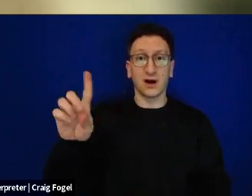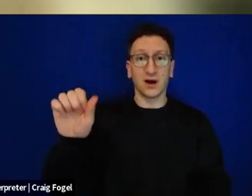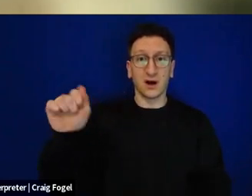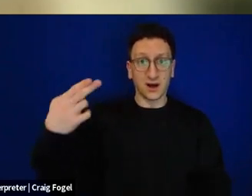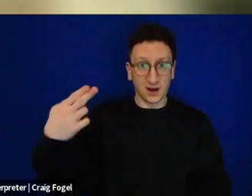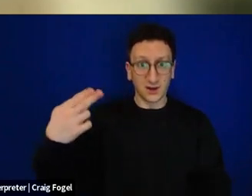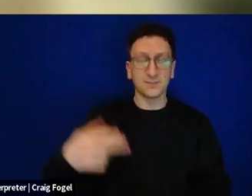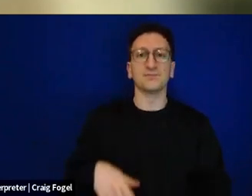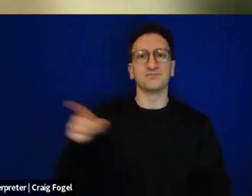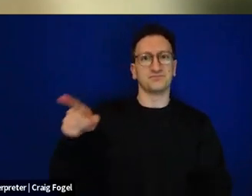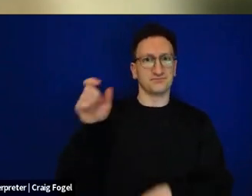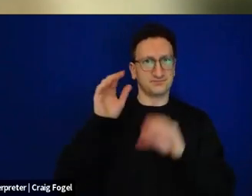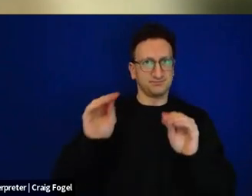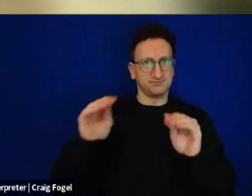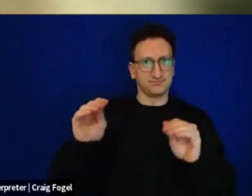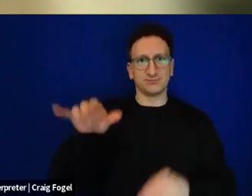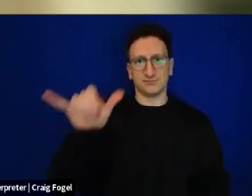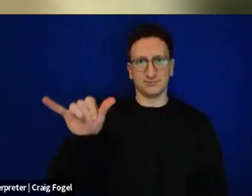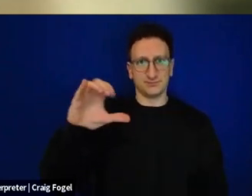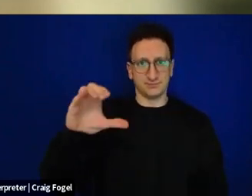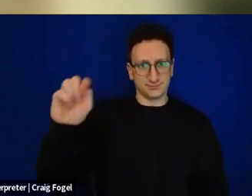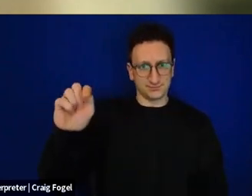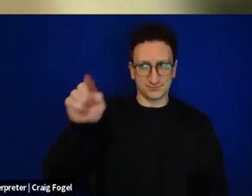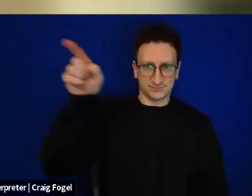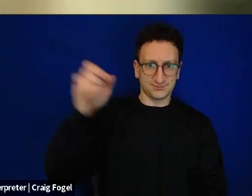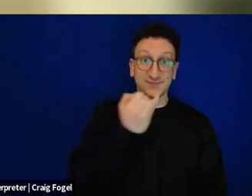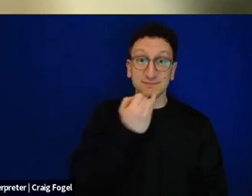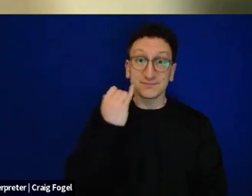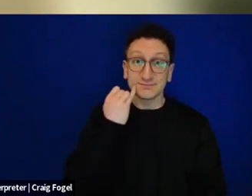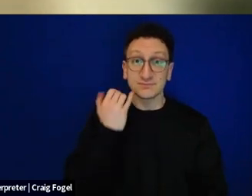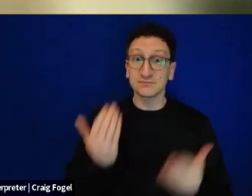Beit Midrash for Rabbinic Leadership in Israel. Those of you who just saw Rabbi Delouya and